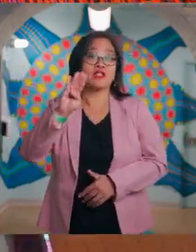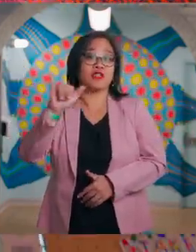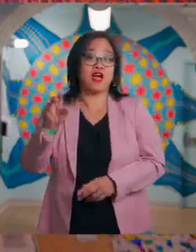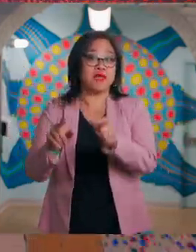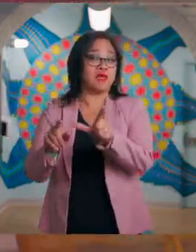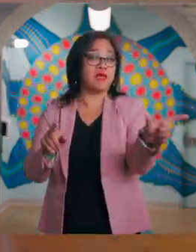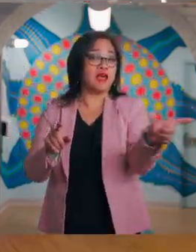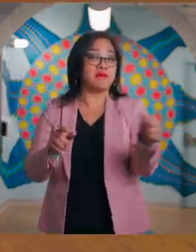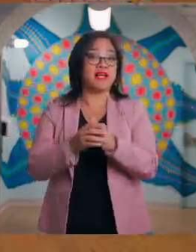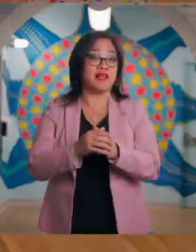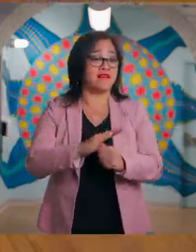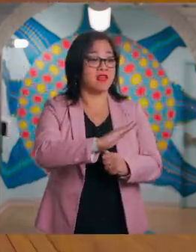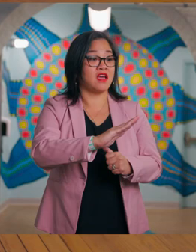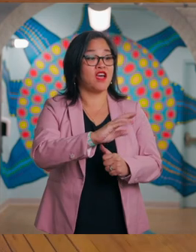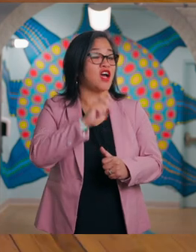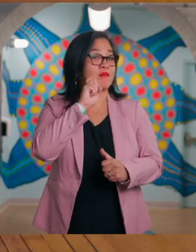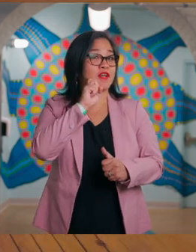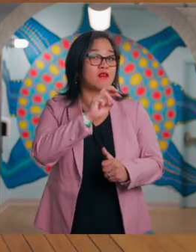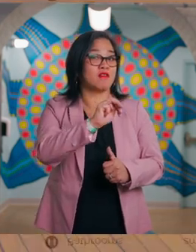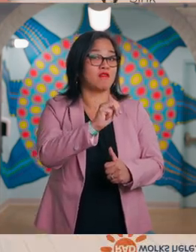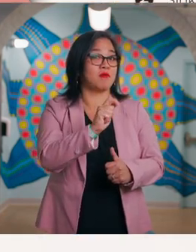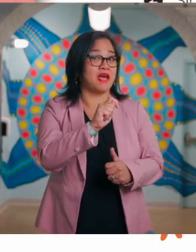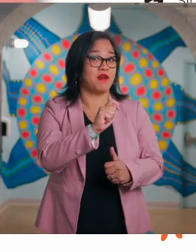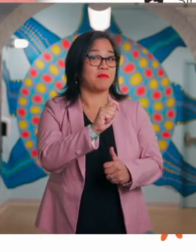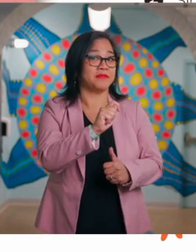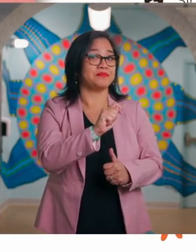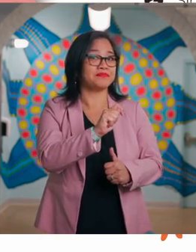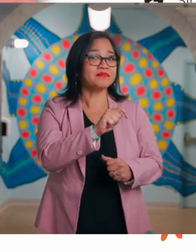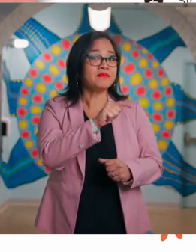Go back to the lobby and turn left up a rubber mat ramp to explore more of the Museum's first floor.